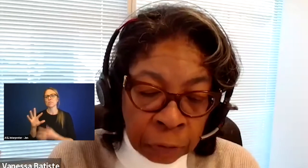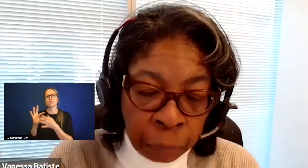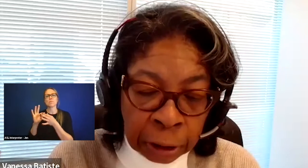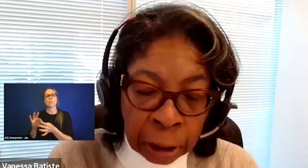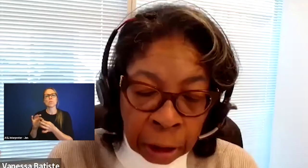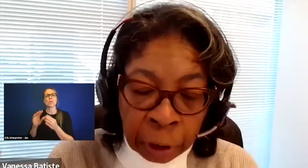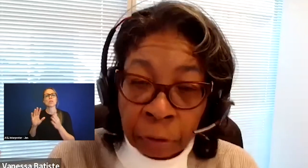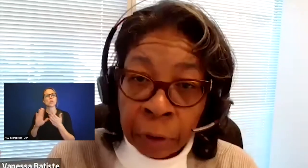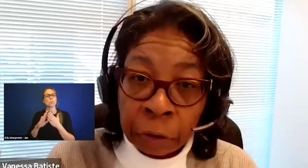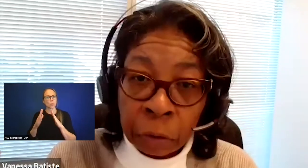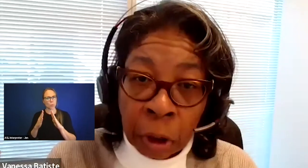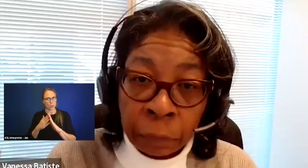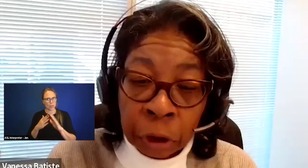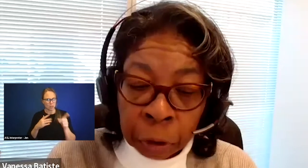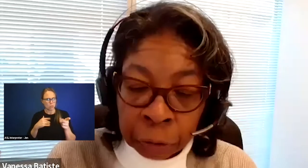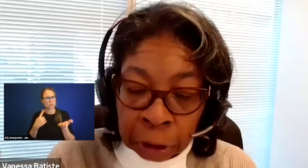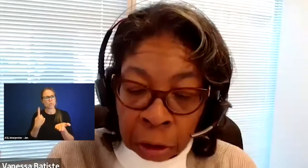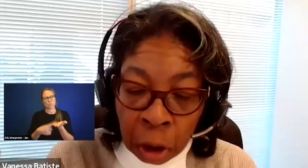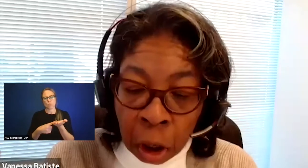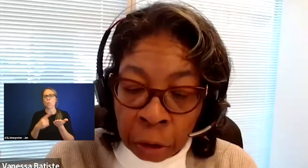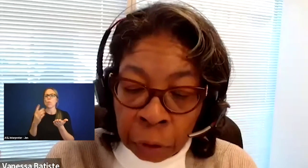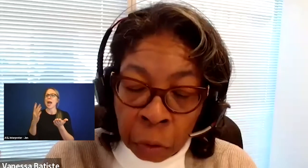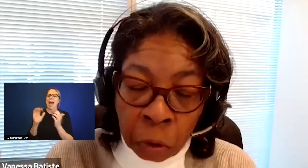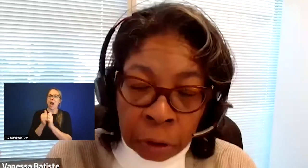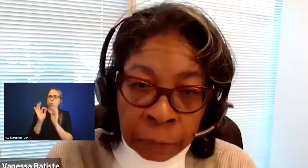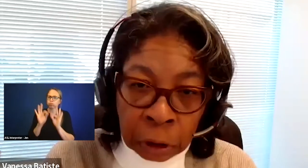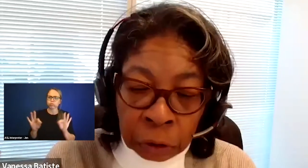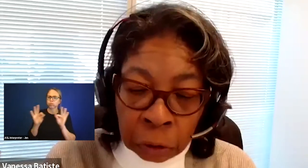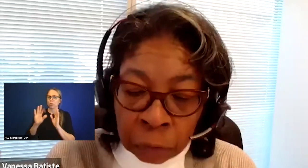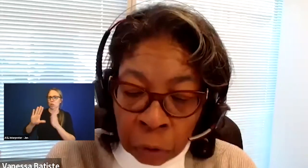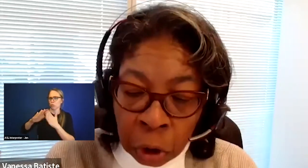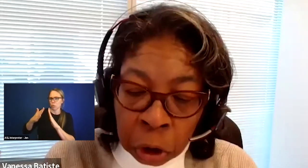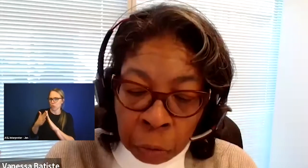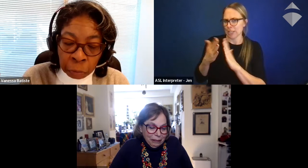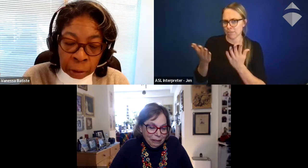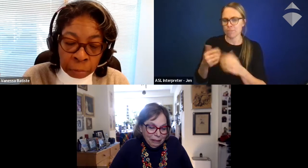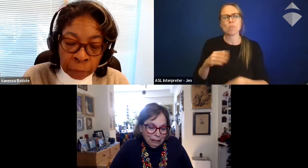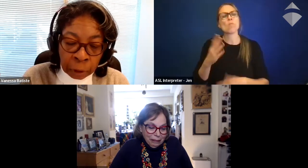You speak a lot about the value of community. Are there organizations you would recommend